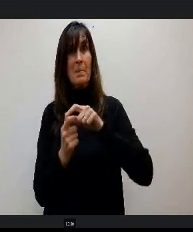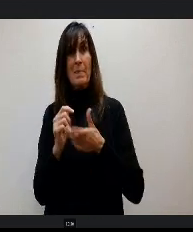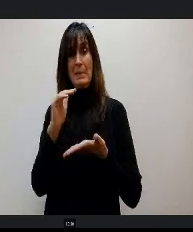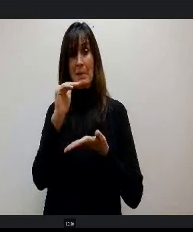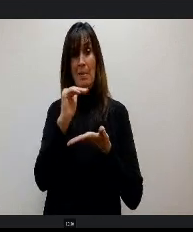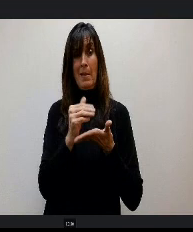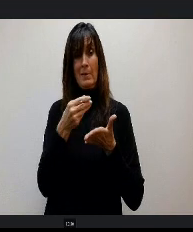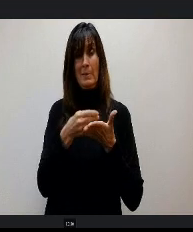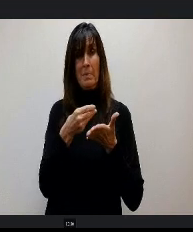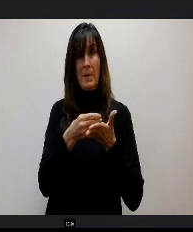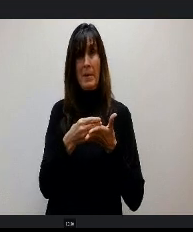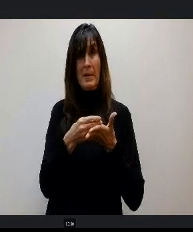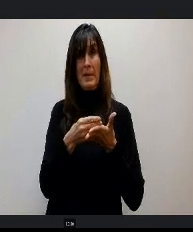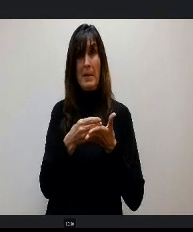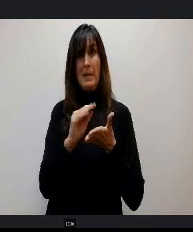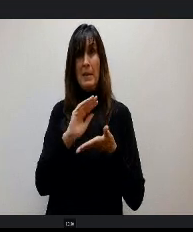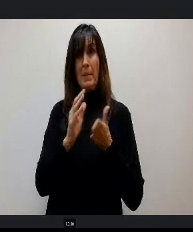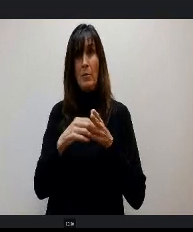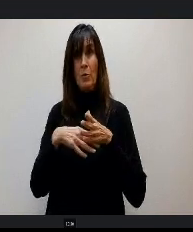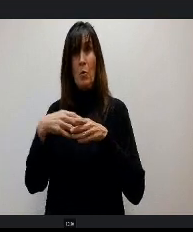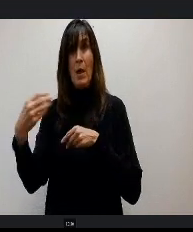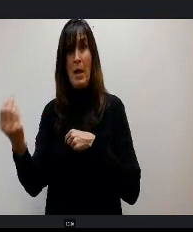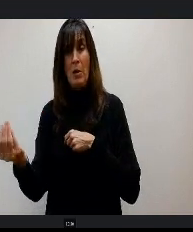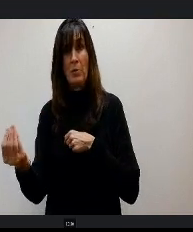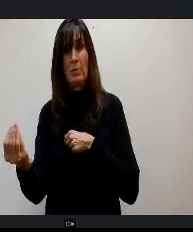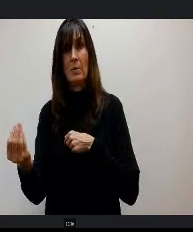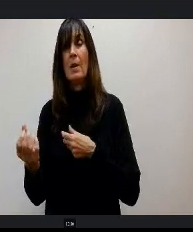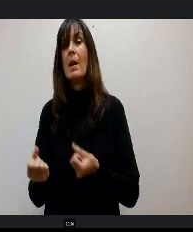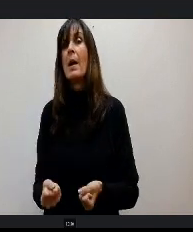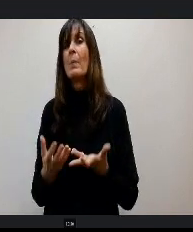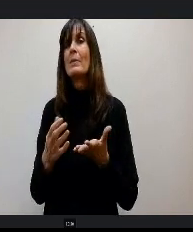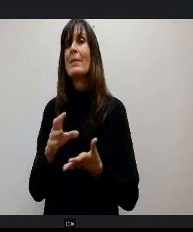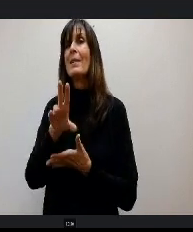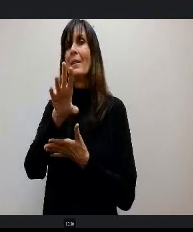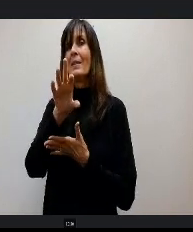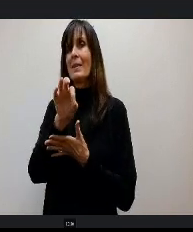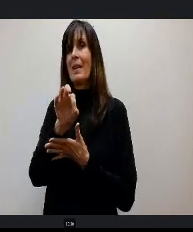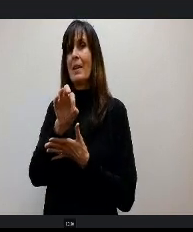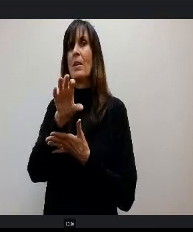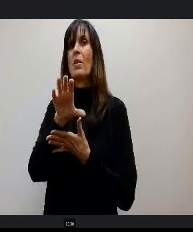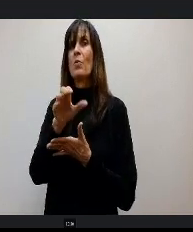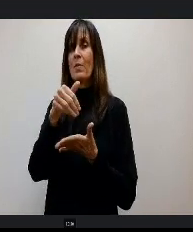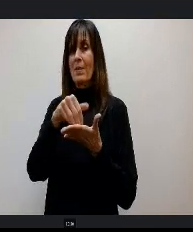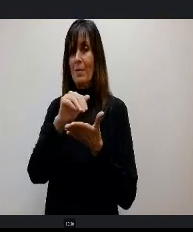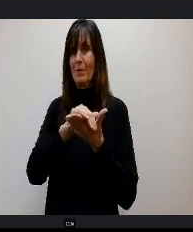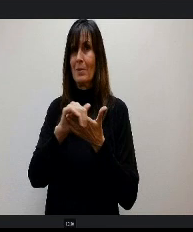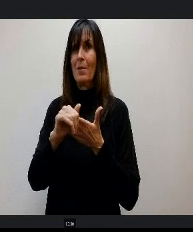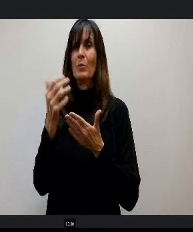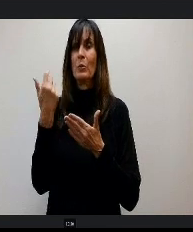going in than going out by about 9:00 000 typically, I present